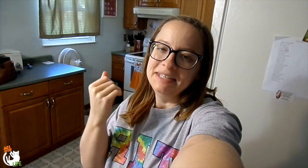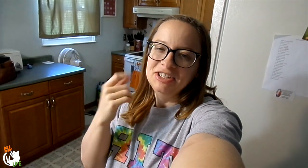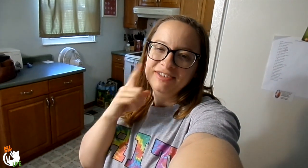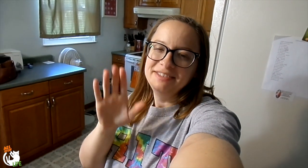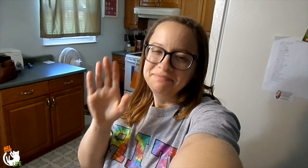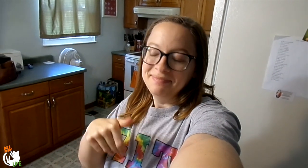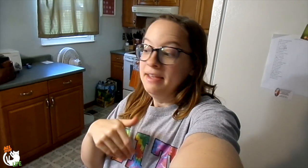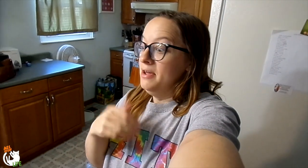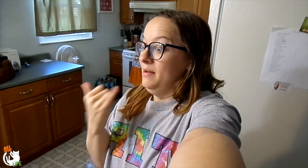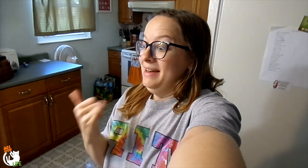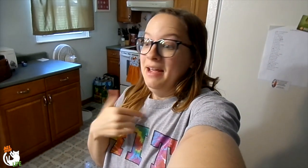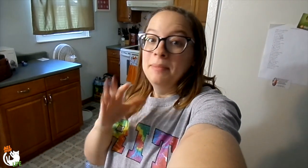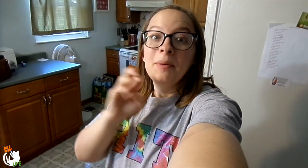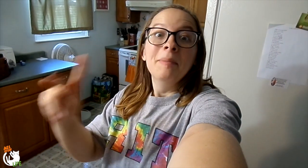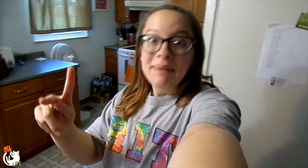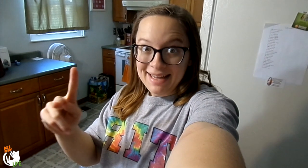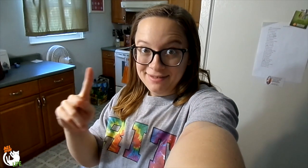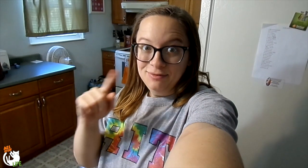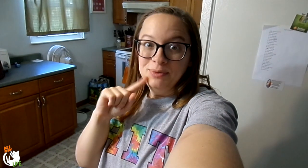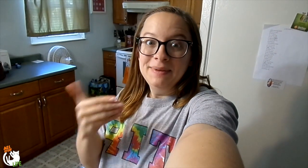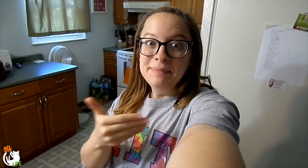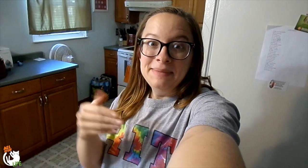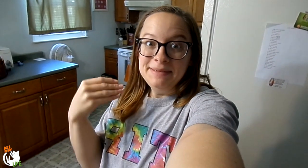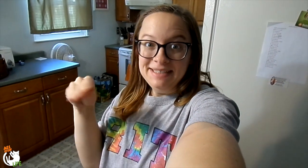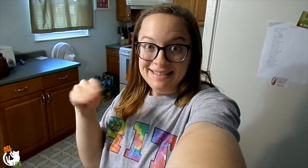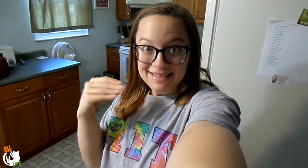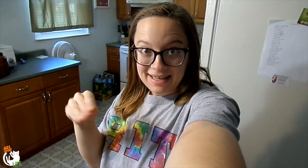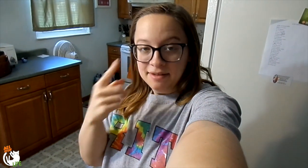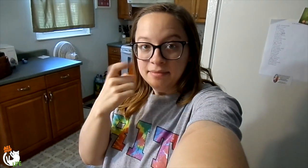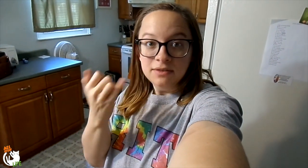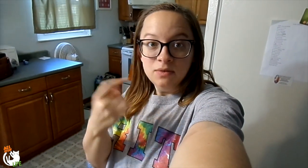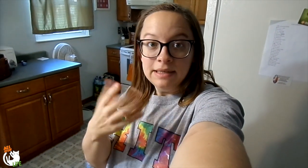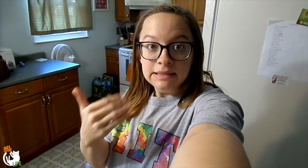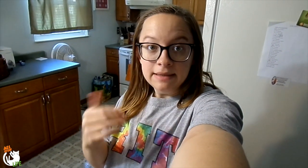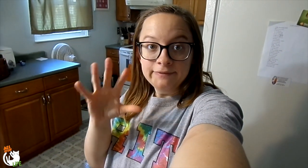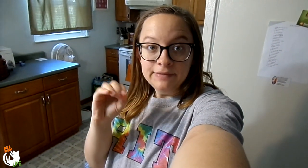Anyways, I'm actually going back to the baby sale today